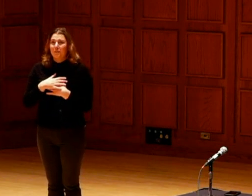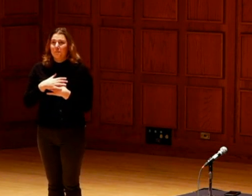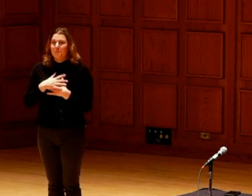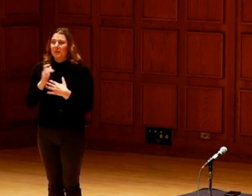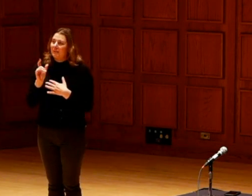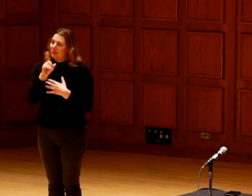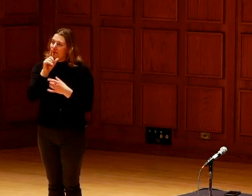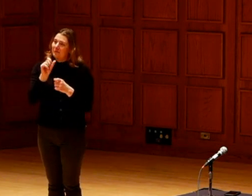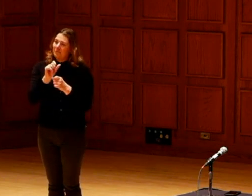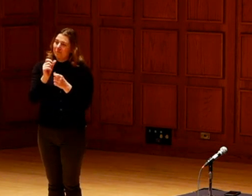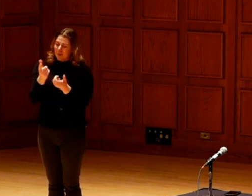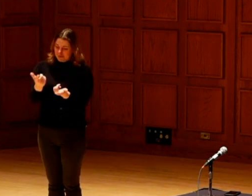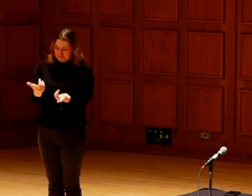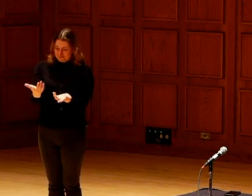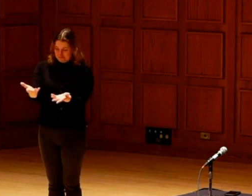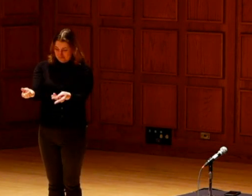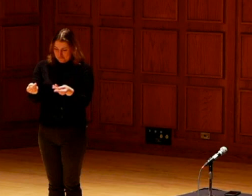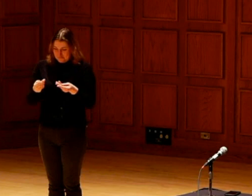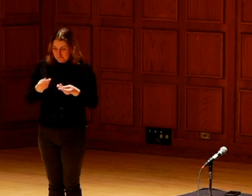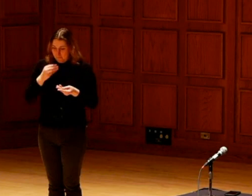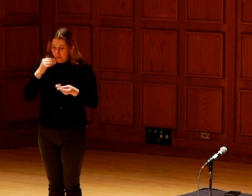It is truly like a coming home.